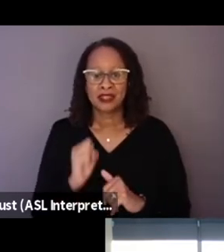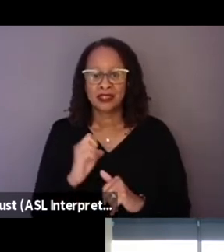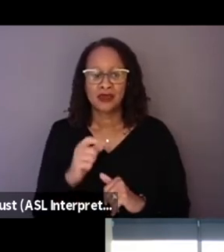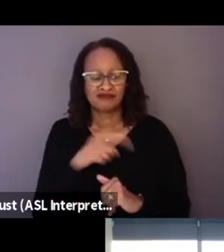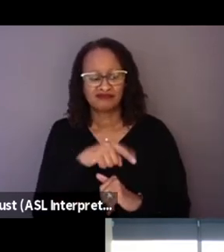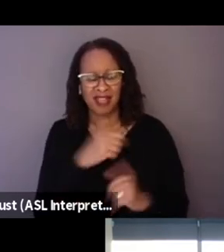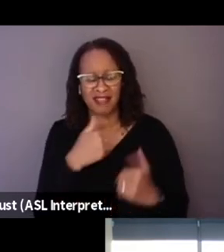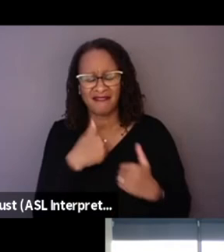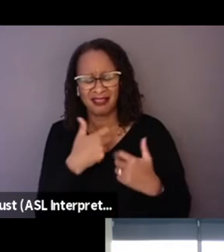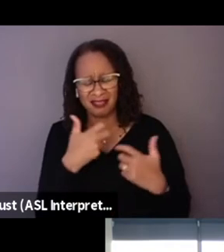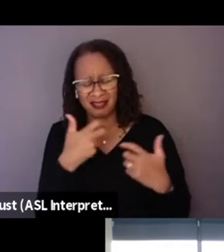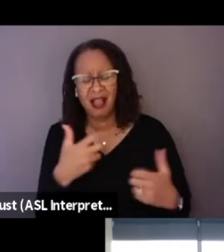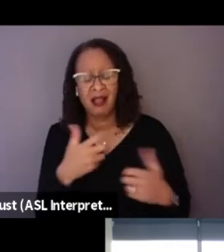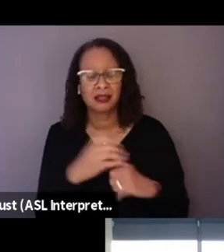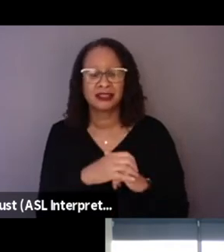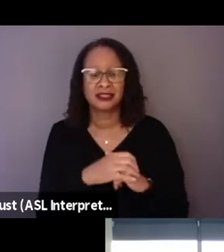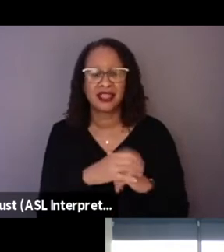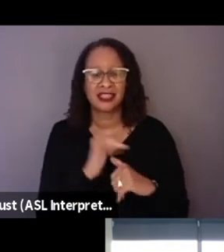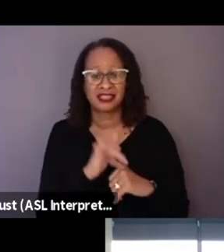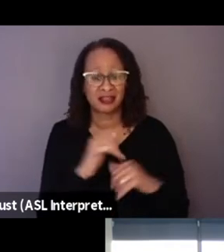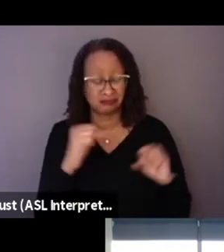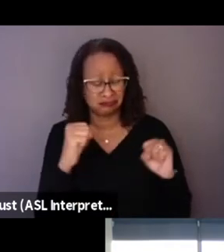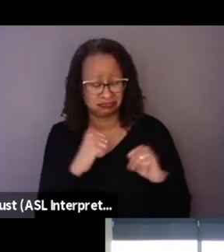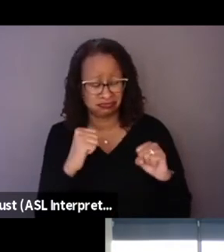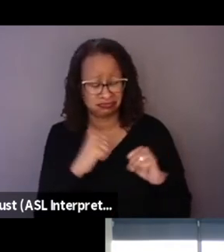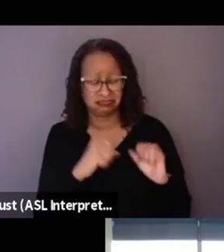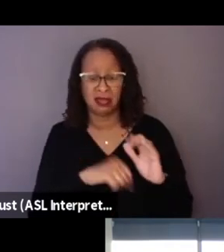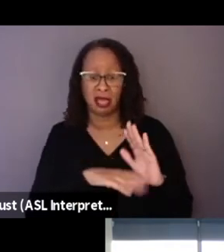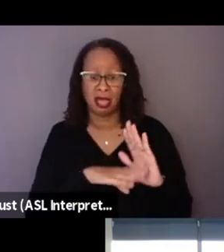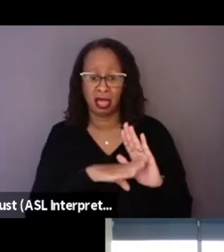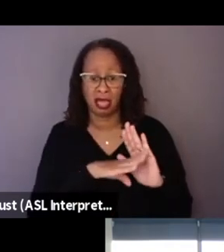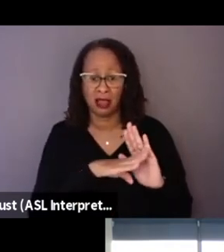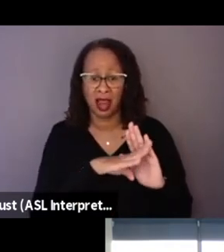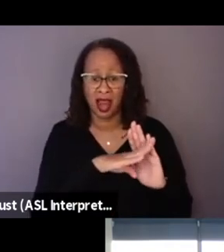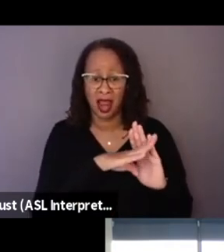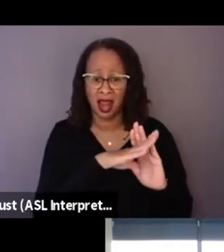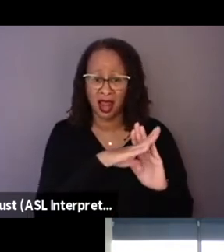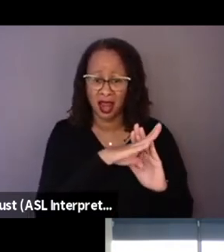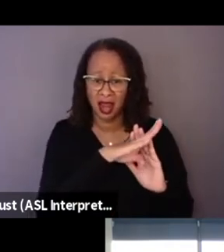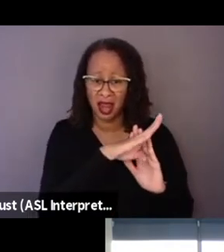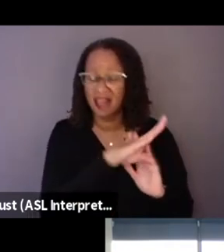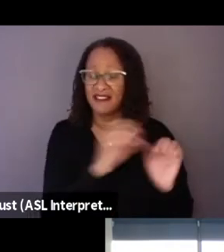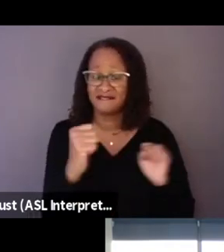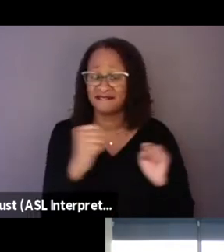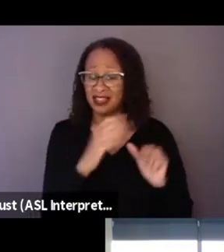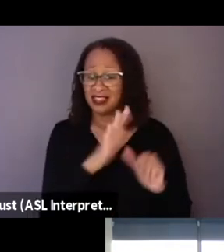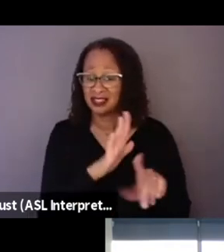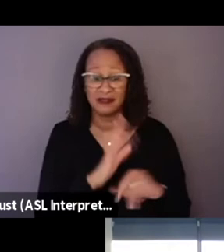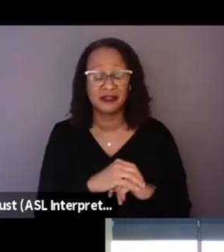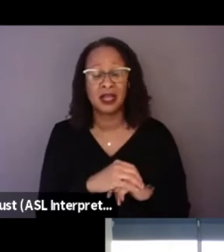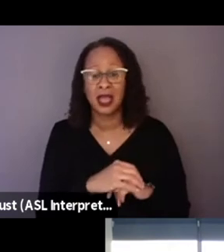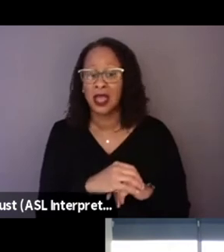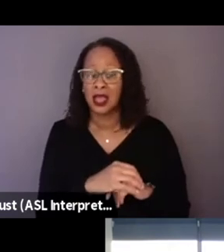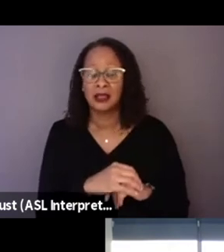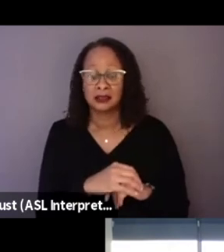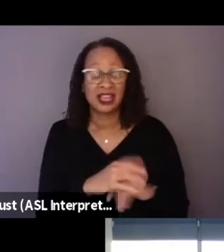it's an upward uphill climb for policemen. And that just happens on a daily basis.